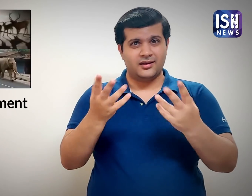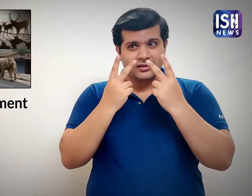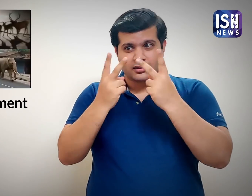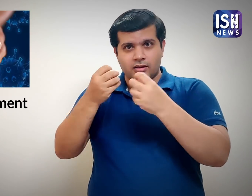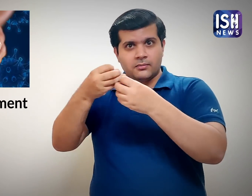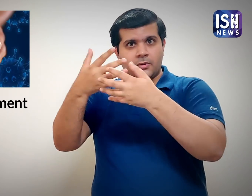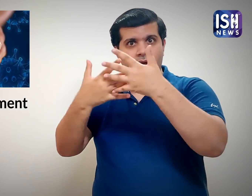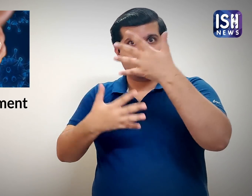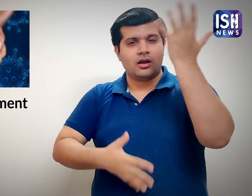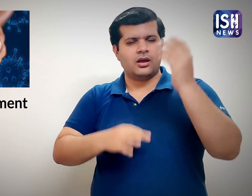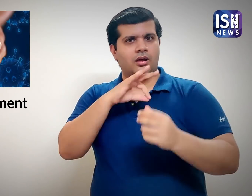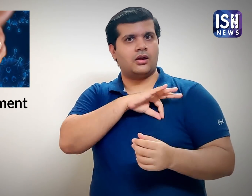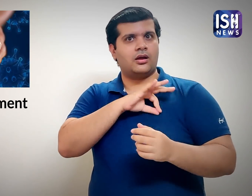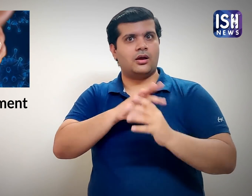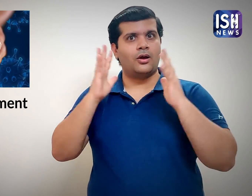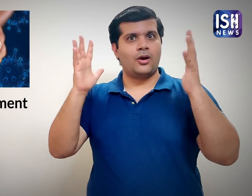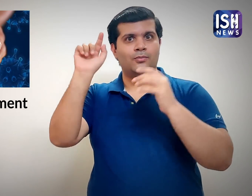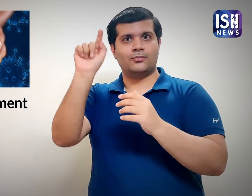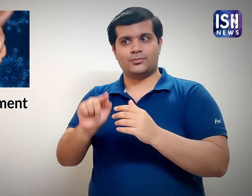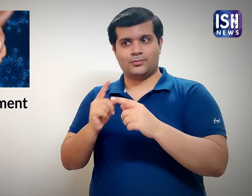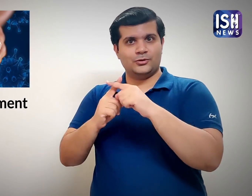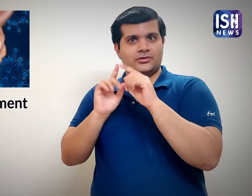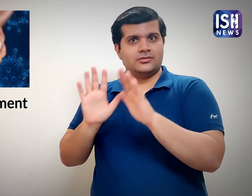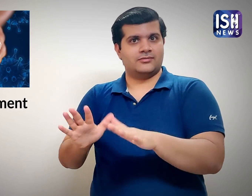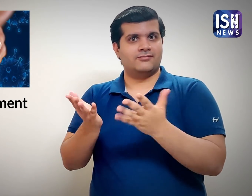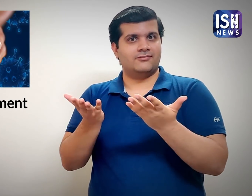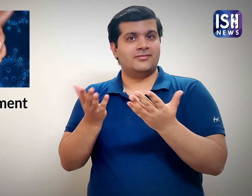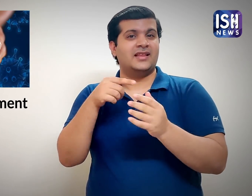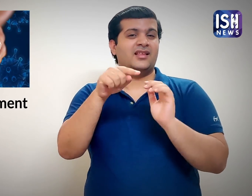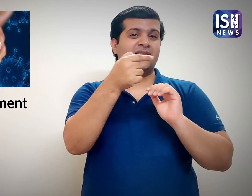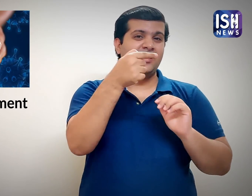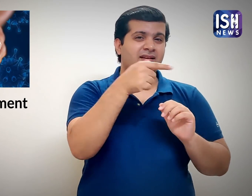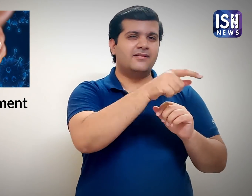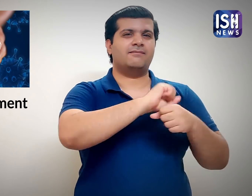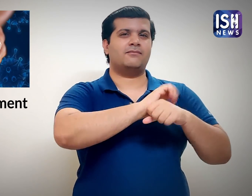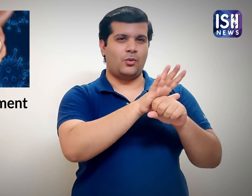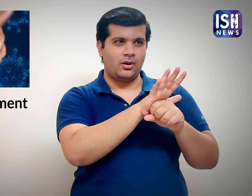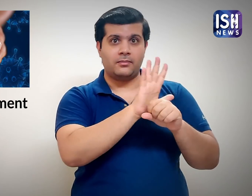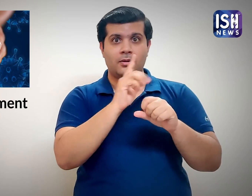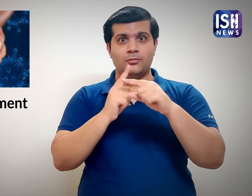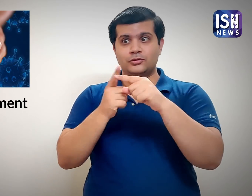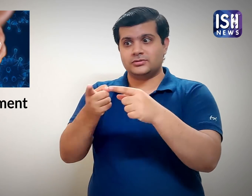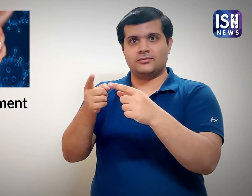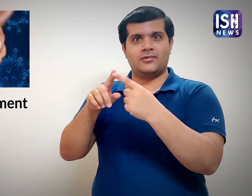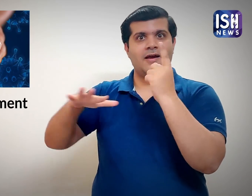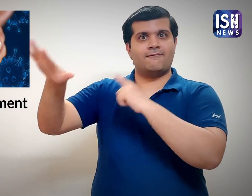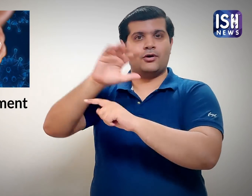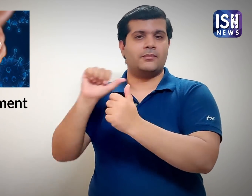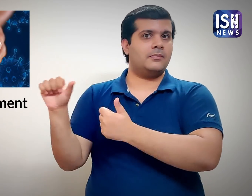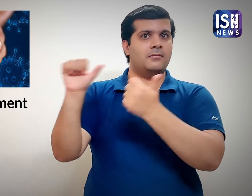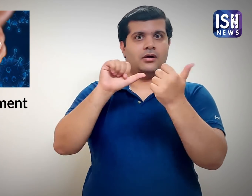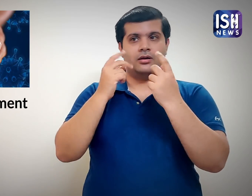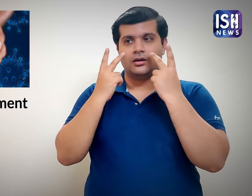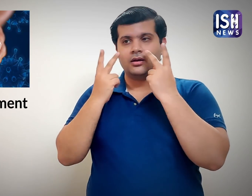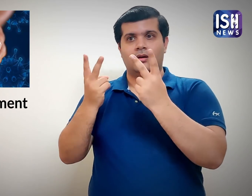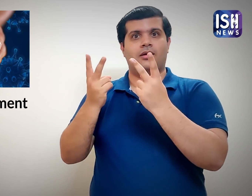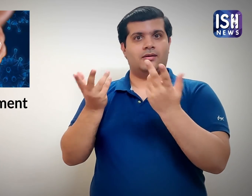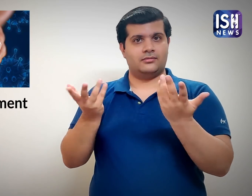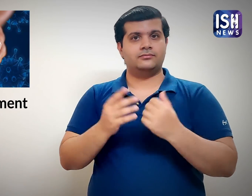there are many positive points that benefit the environment. COVID-19 was a negative impact yes, but this has led to the improvement of nature.